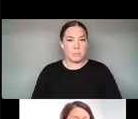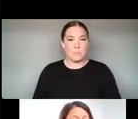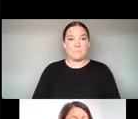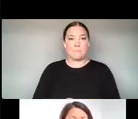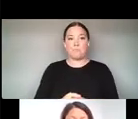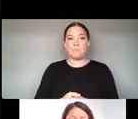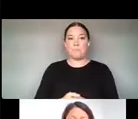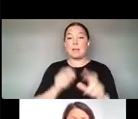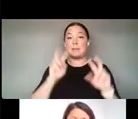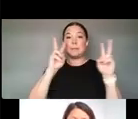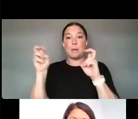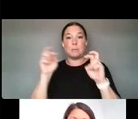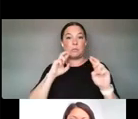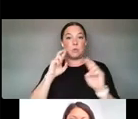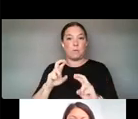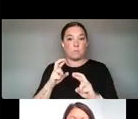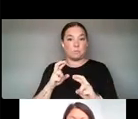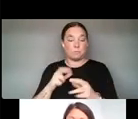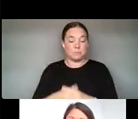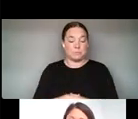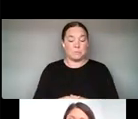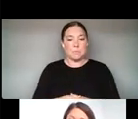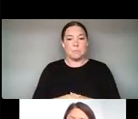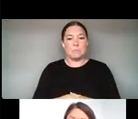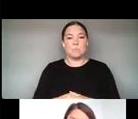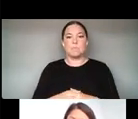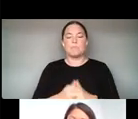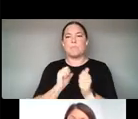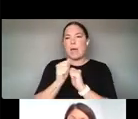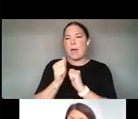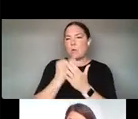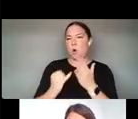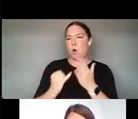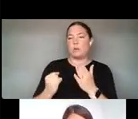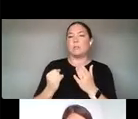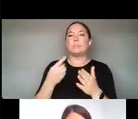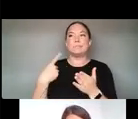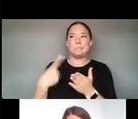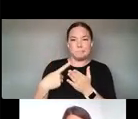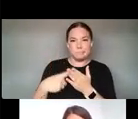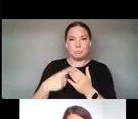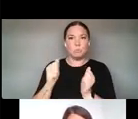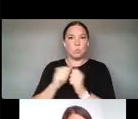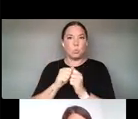GO OVER HOW ARTISTS ARE WORKING WITH DIGITAL TECHNOLOGY BY WRITING CODE, VISUALIZING DATA,